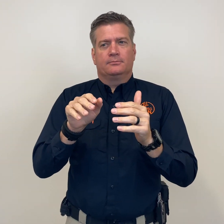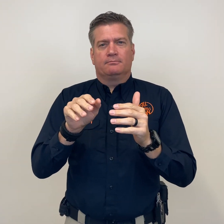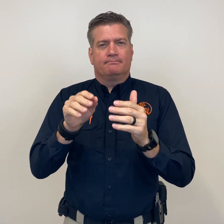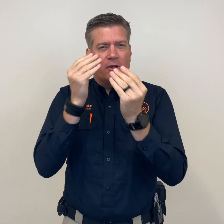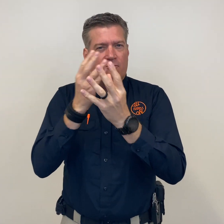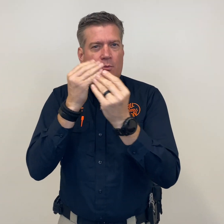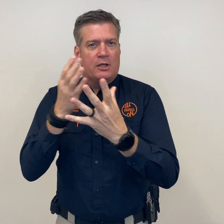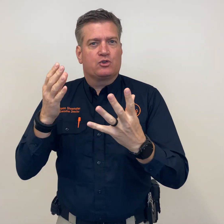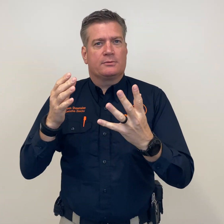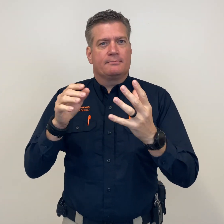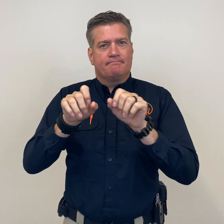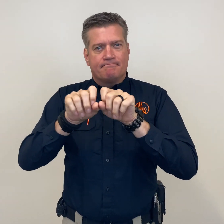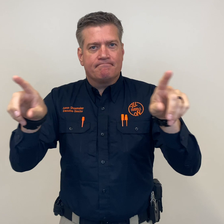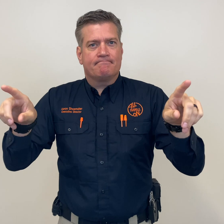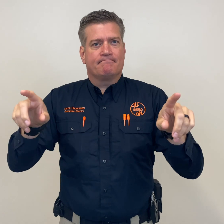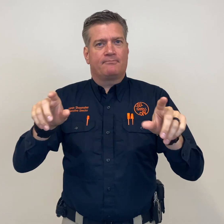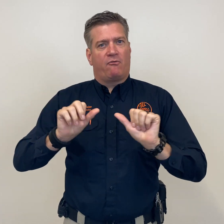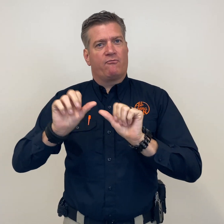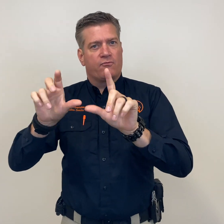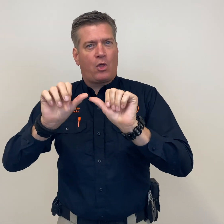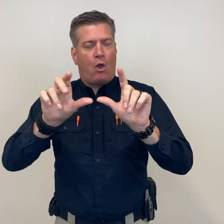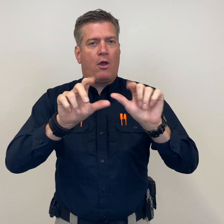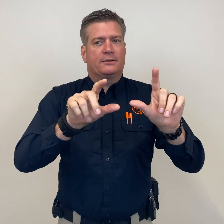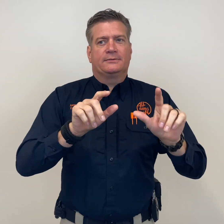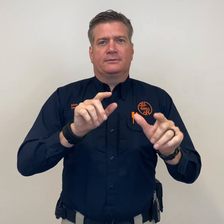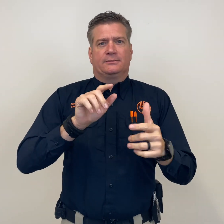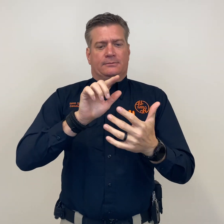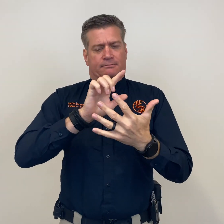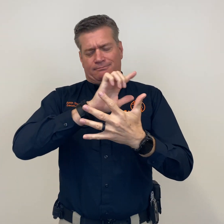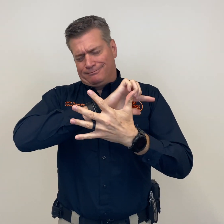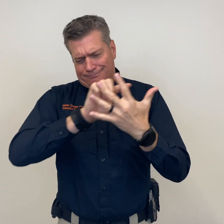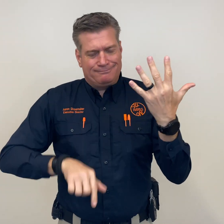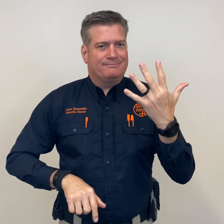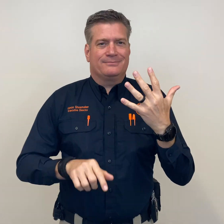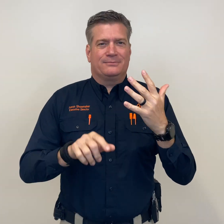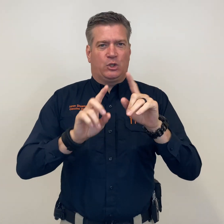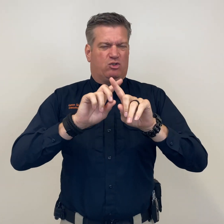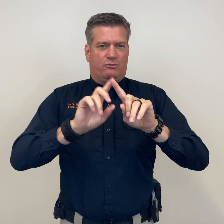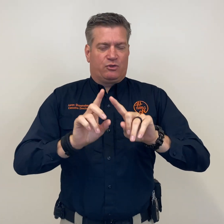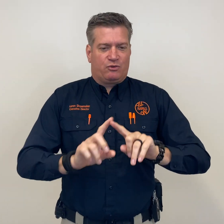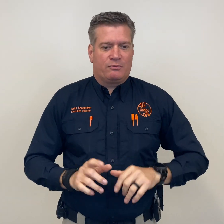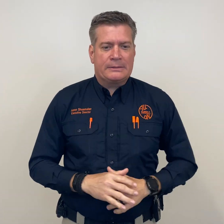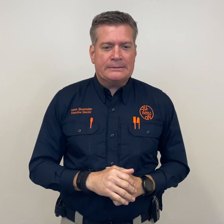announcements, dissemination of information, vlogs, and a variety of other